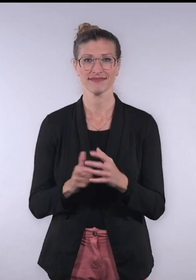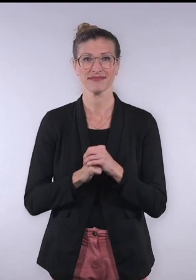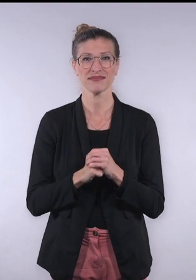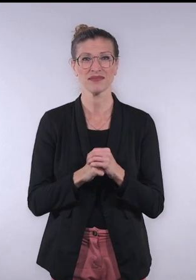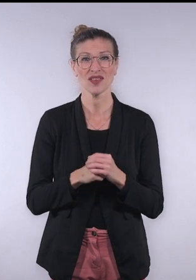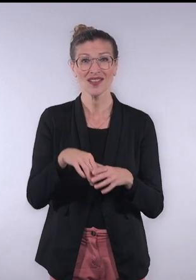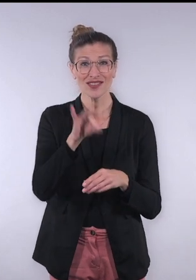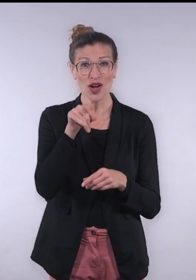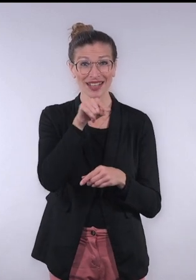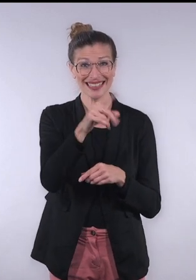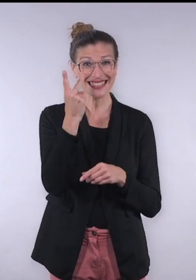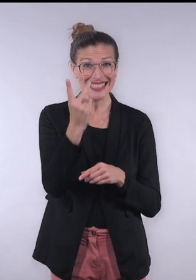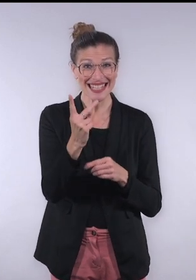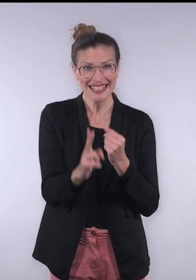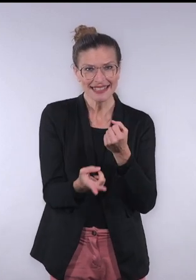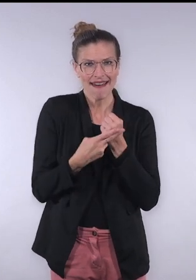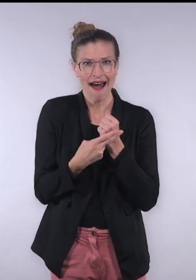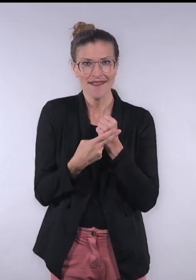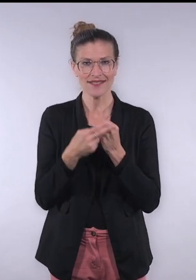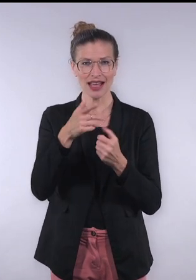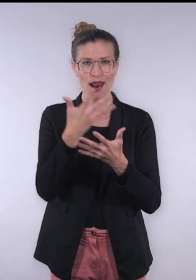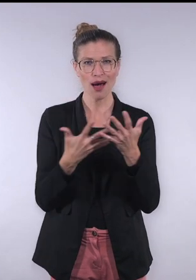founded to create safe and controllable natural language AI.